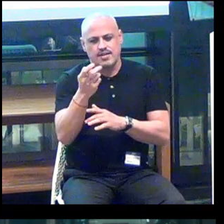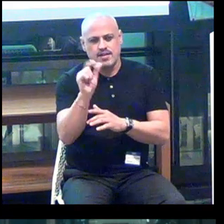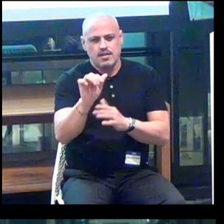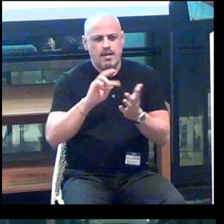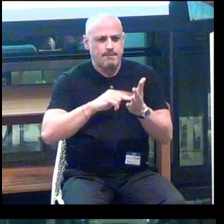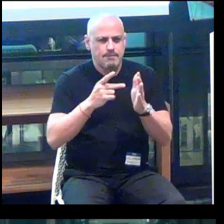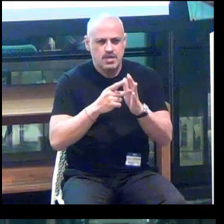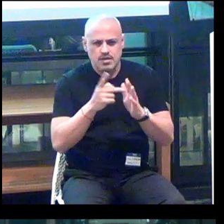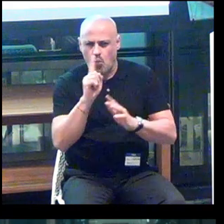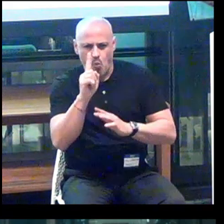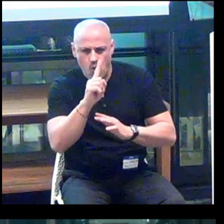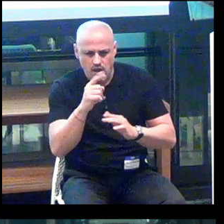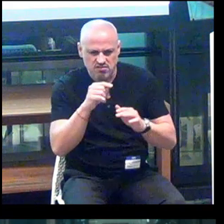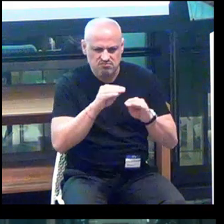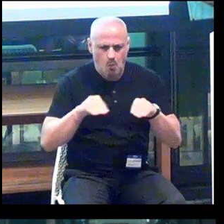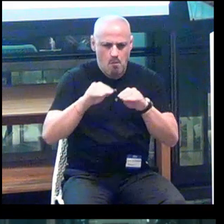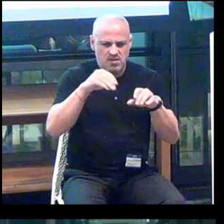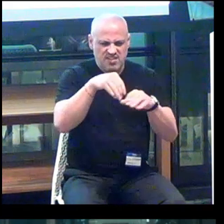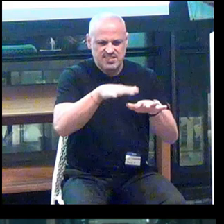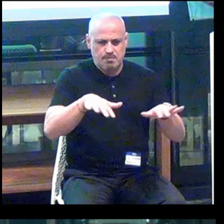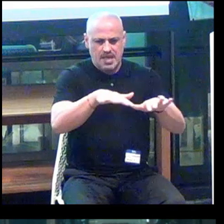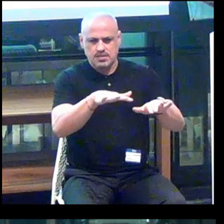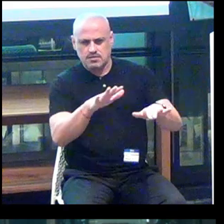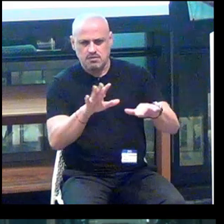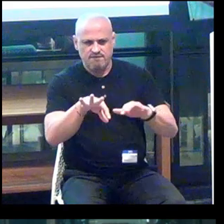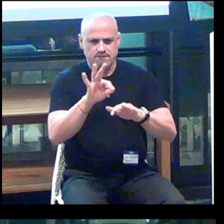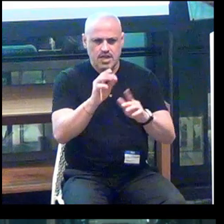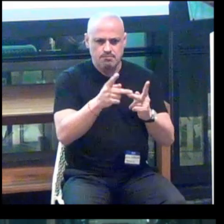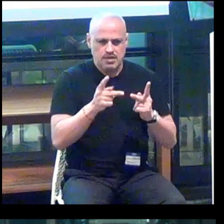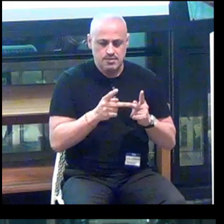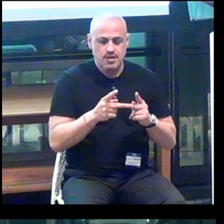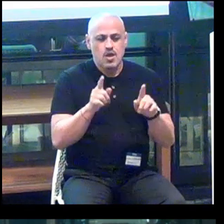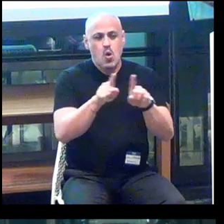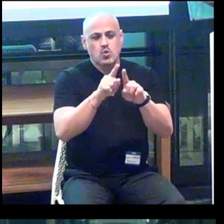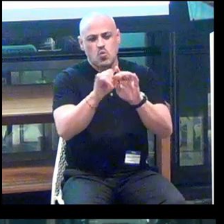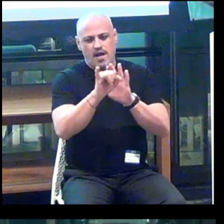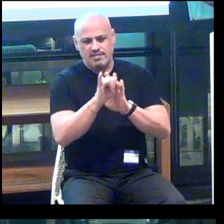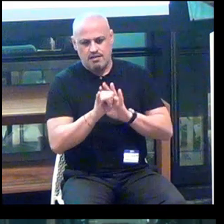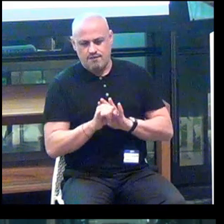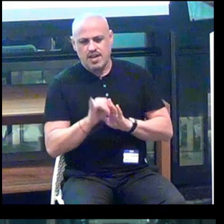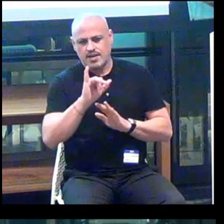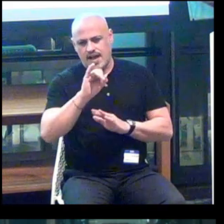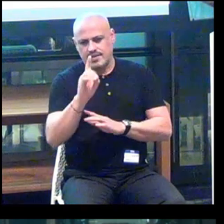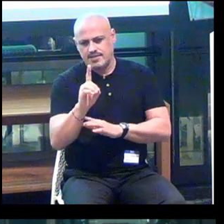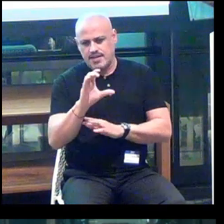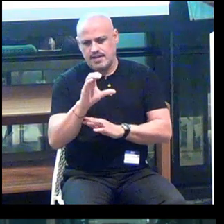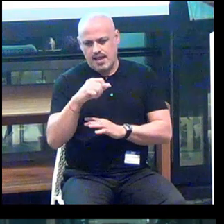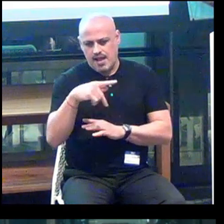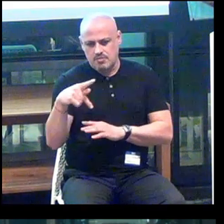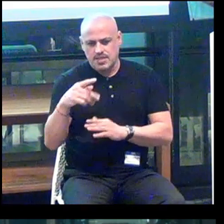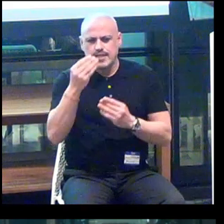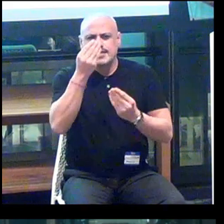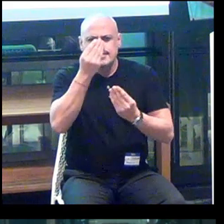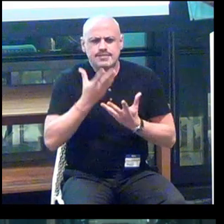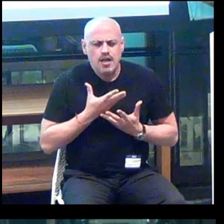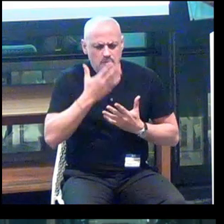and mobility within a space, and identification apps. This is really -- tell me what this is that's in front of me.